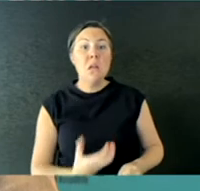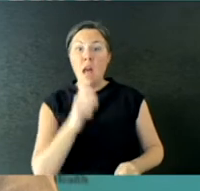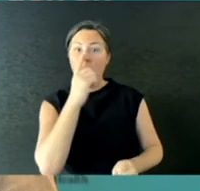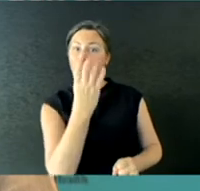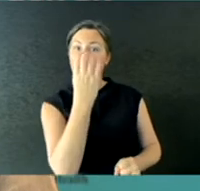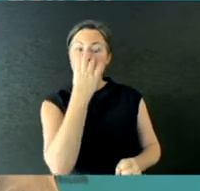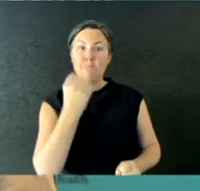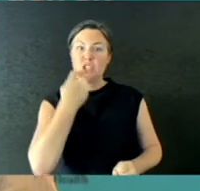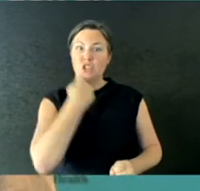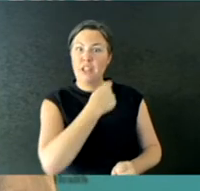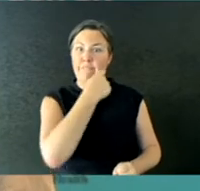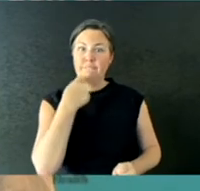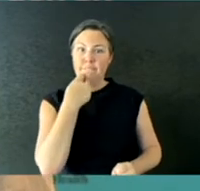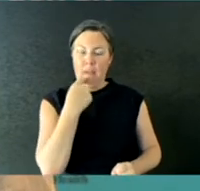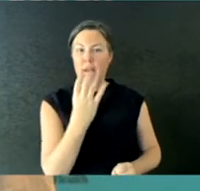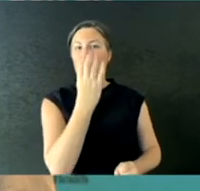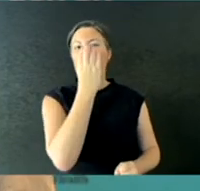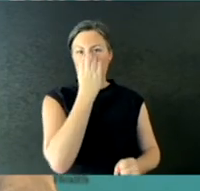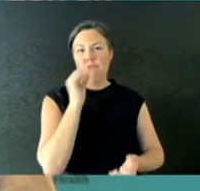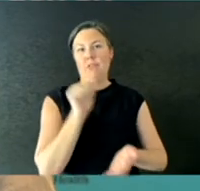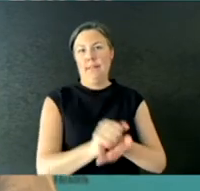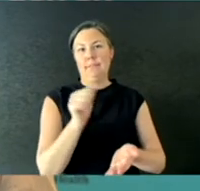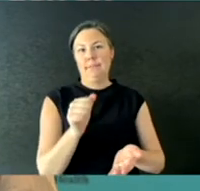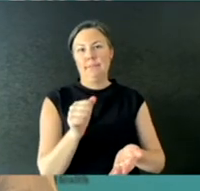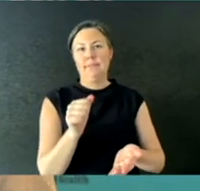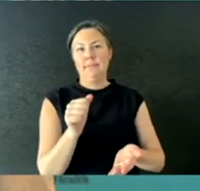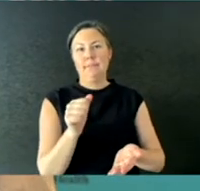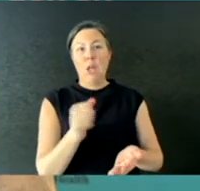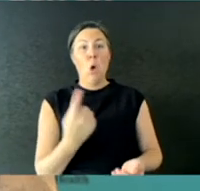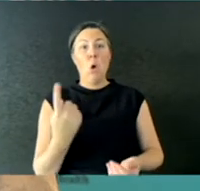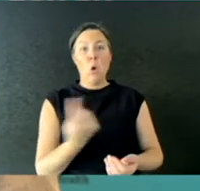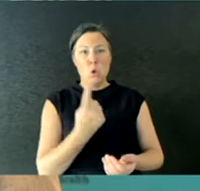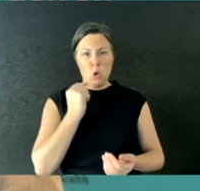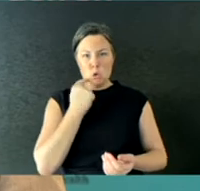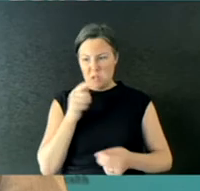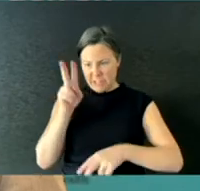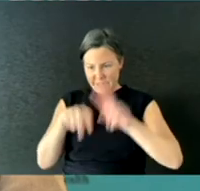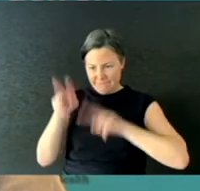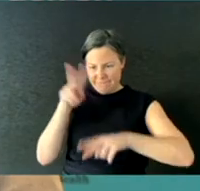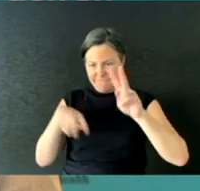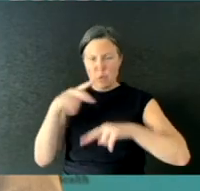A fit test is something that's commonly performed by an infection control practitioner or an